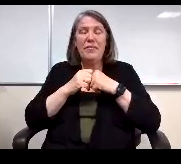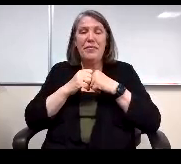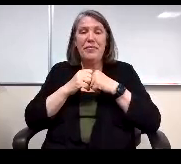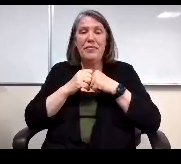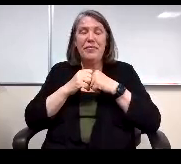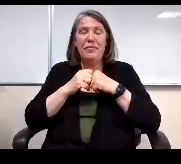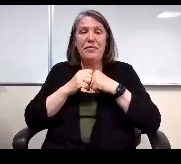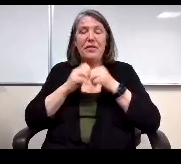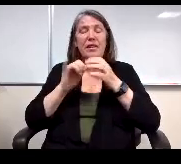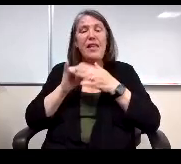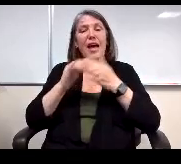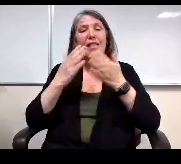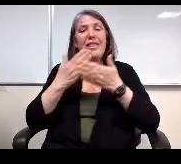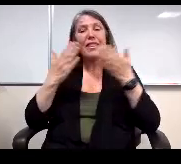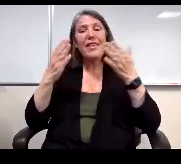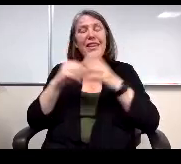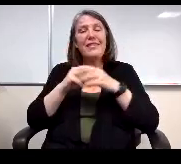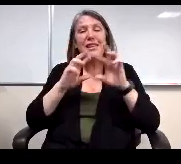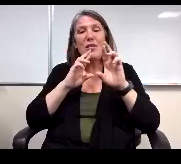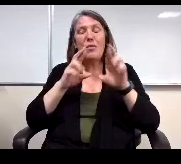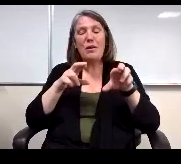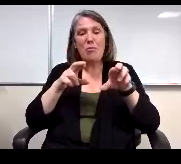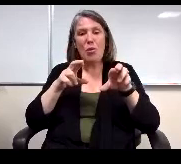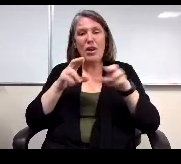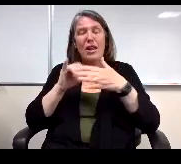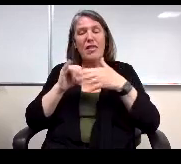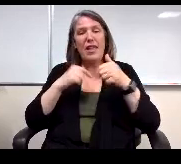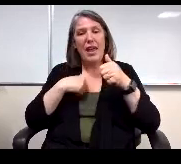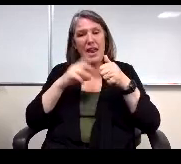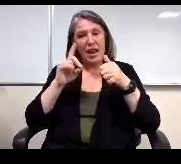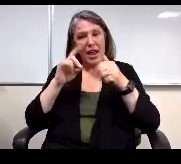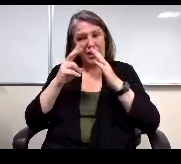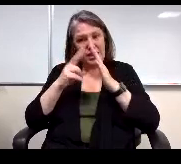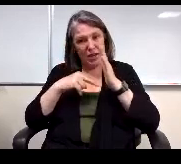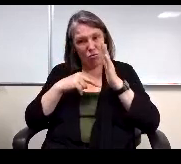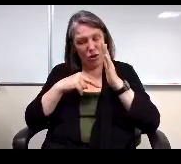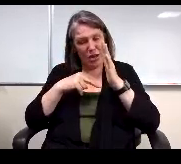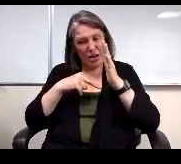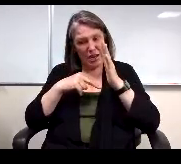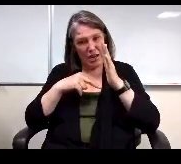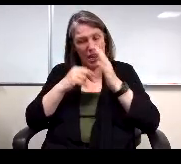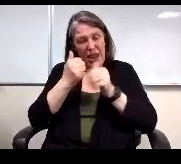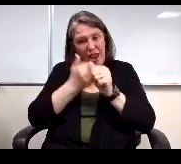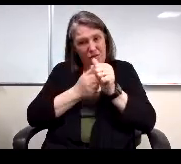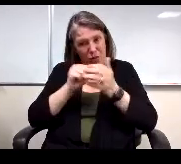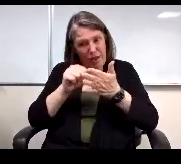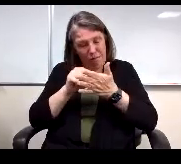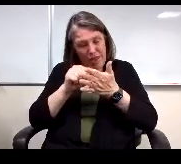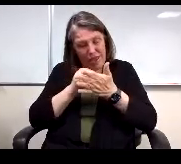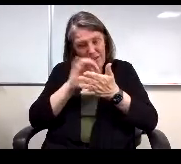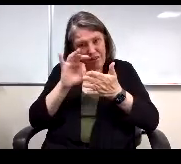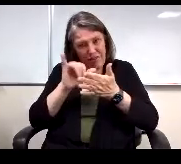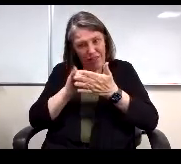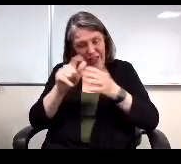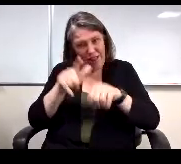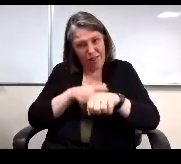The things in the report which I did read every page of that long report, but some of those stories